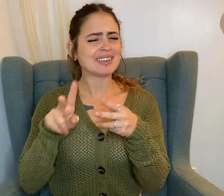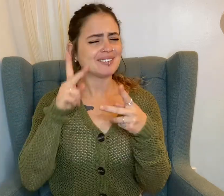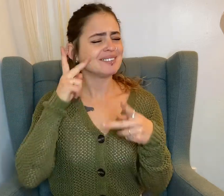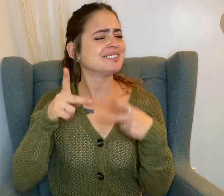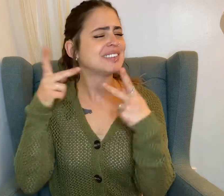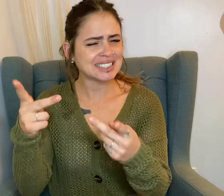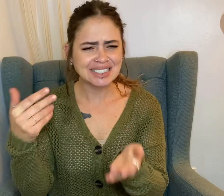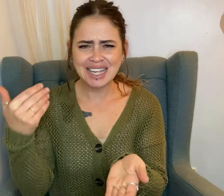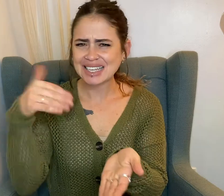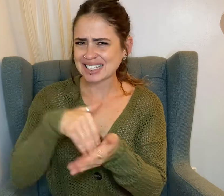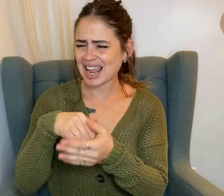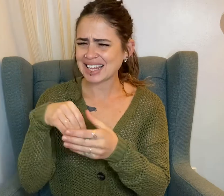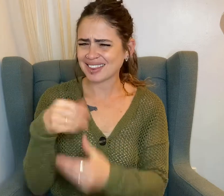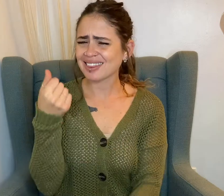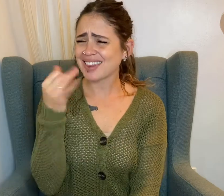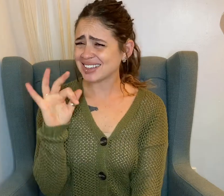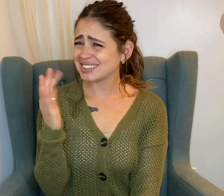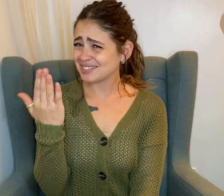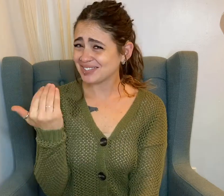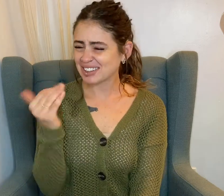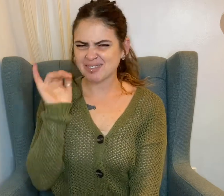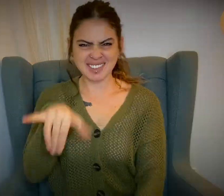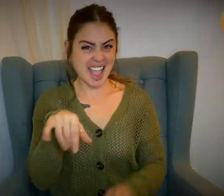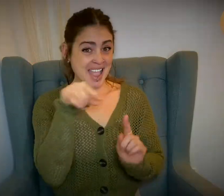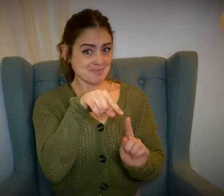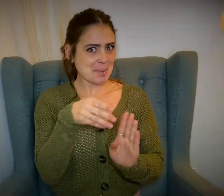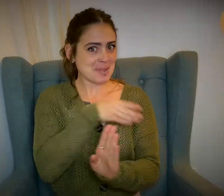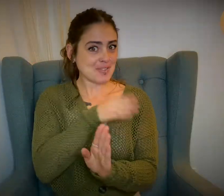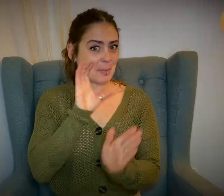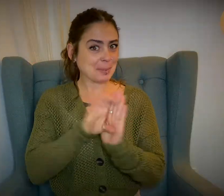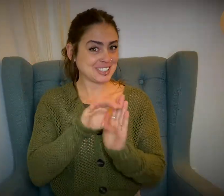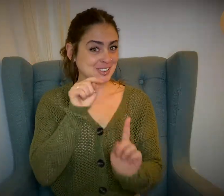and then briefly visited again in 1915 (pictured).